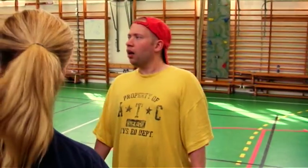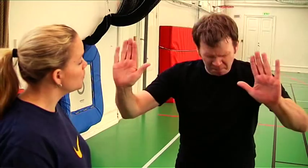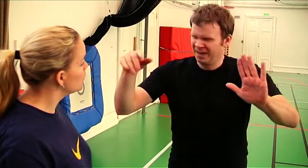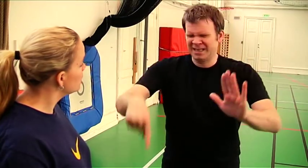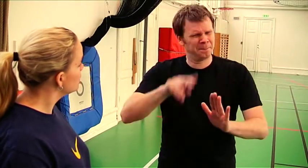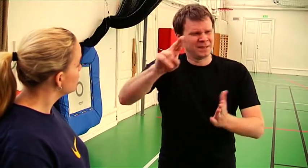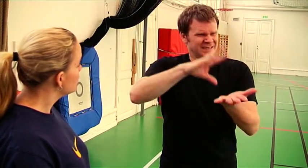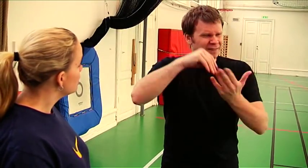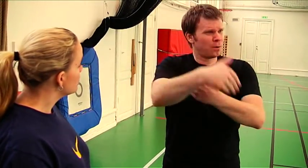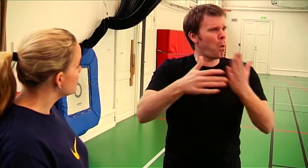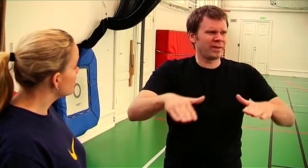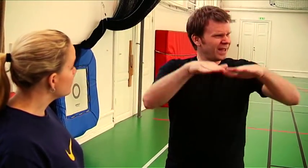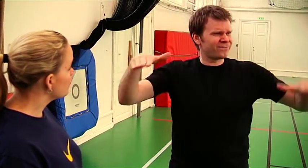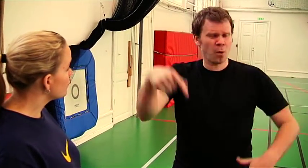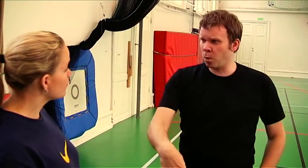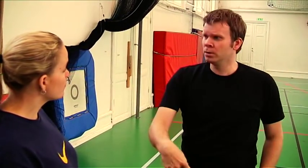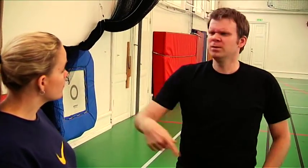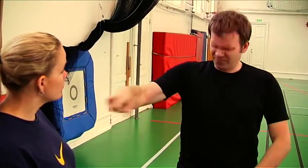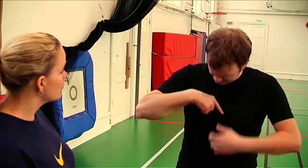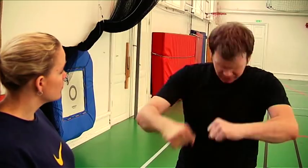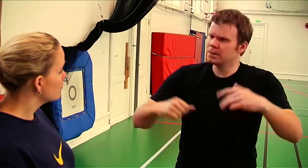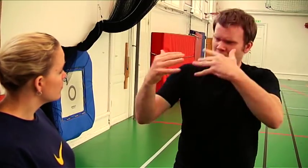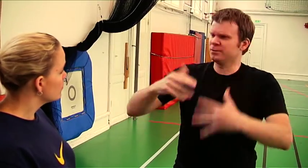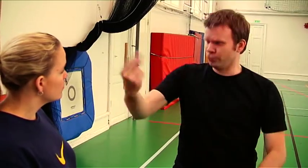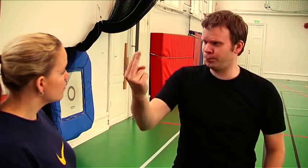Stop! This is really on the level of a sandbox! Now, lets get started!